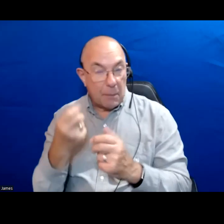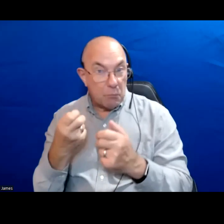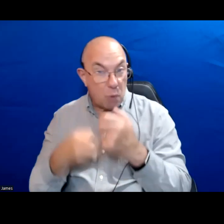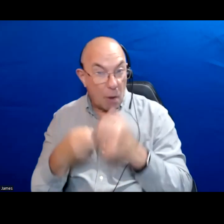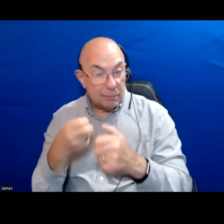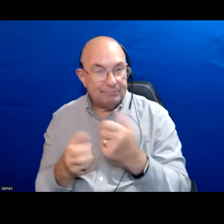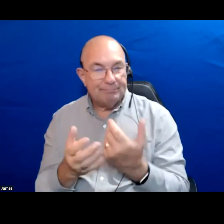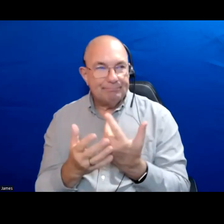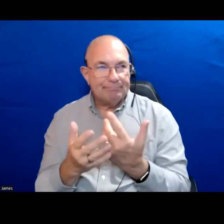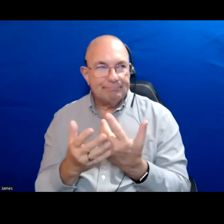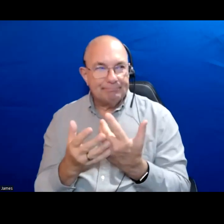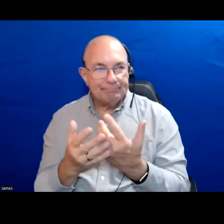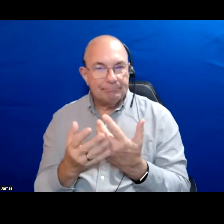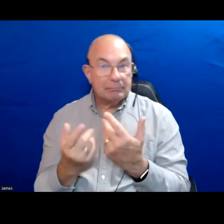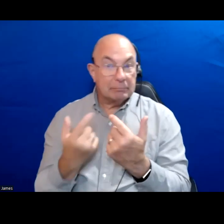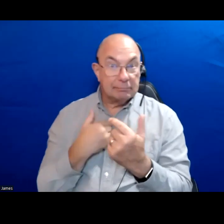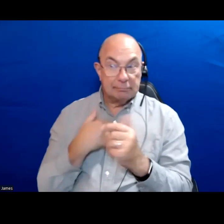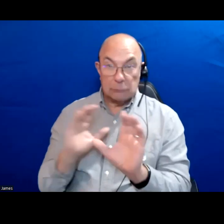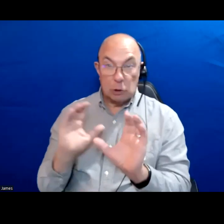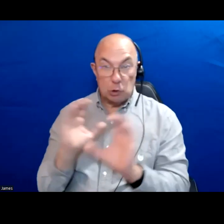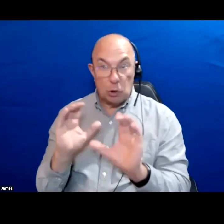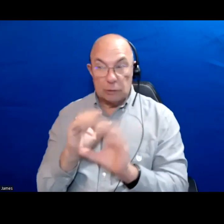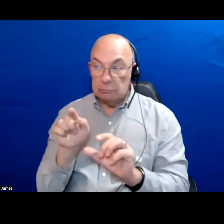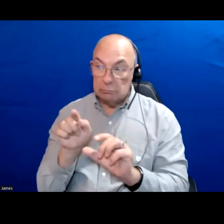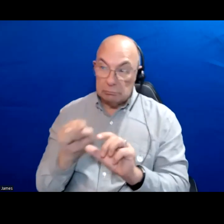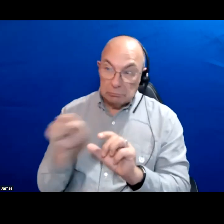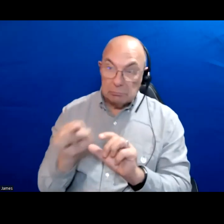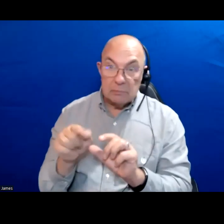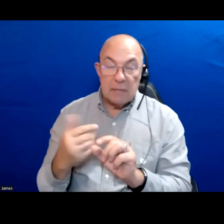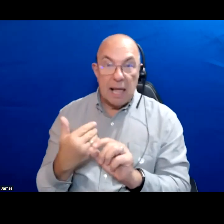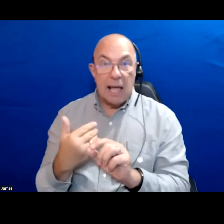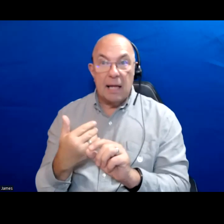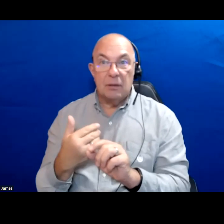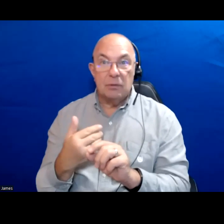You know, I am not looking for candidates who have easy answers.